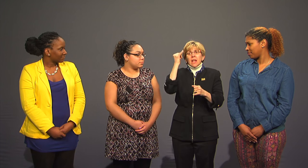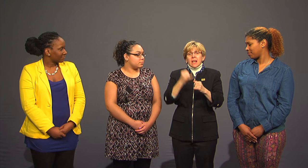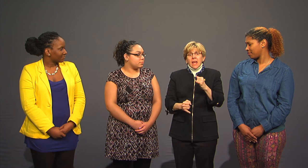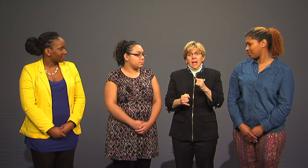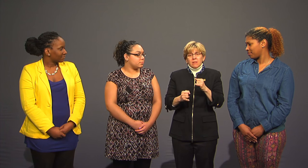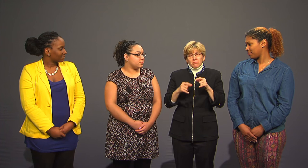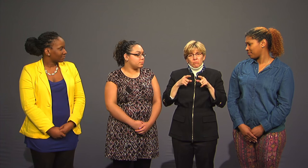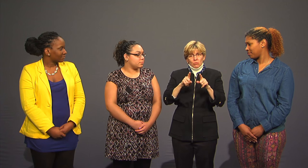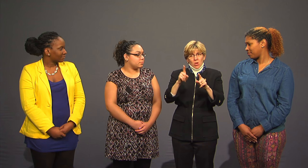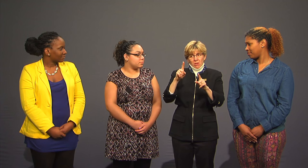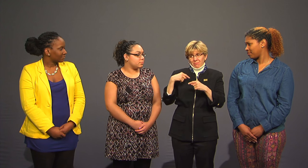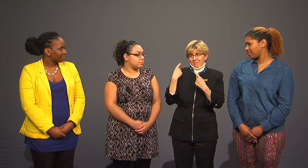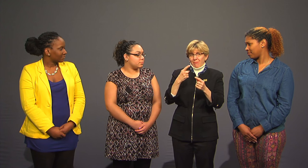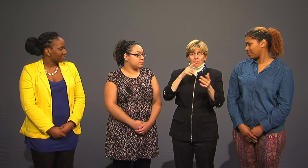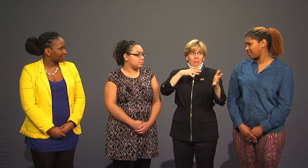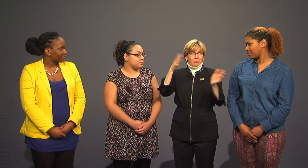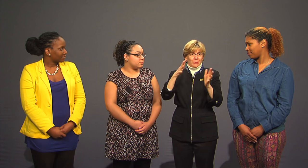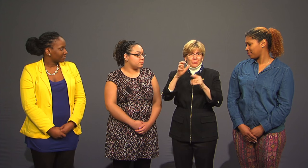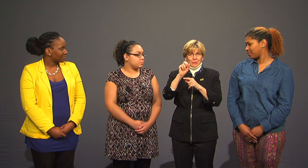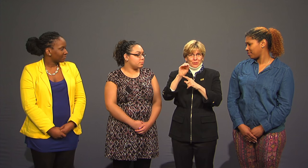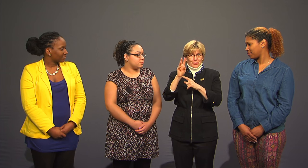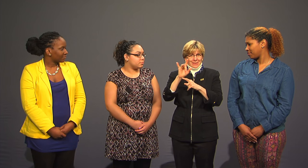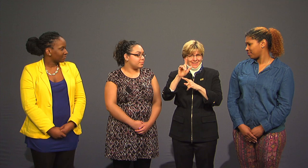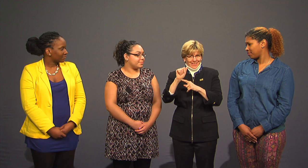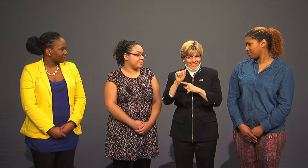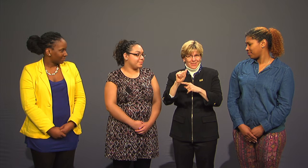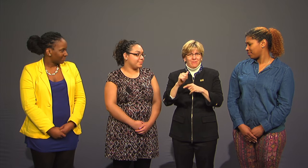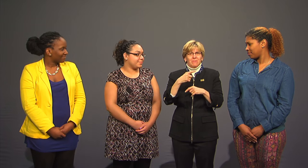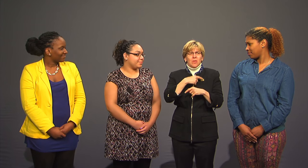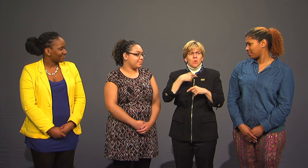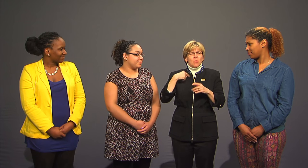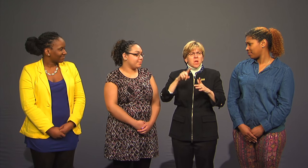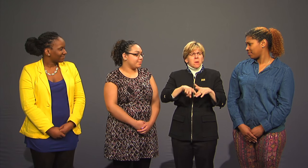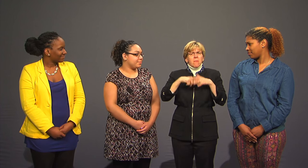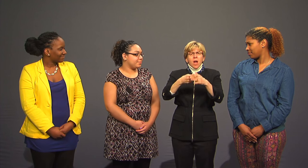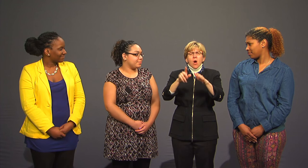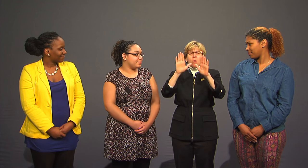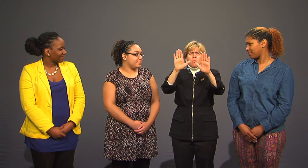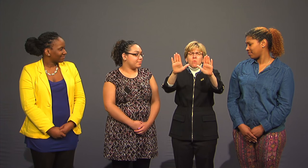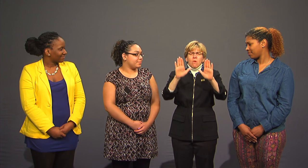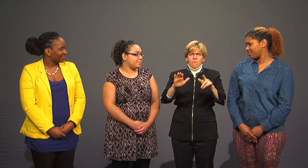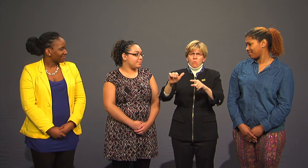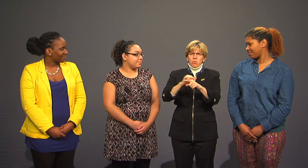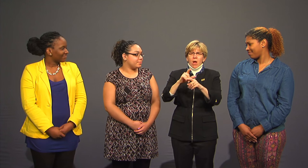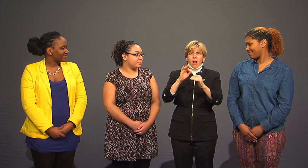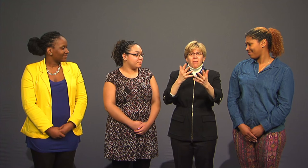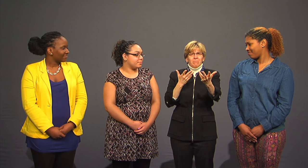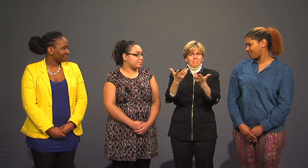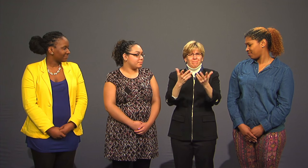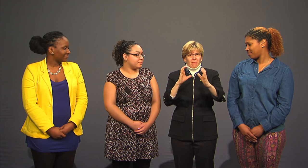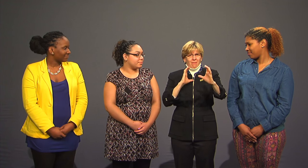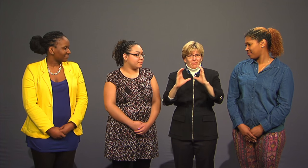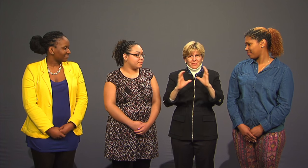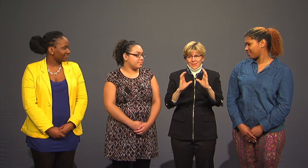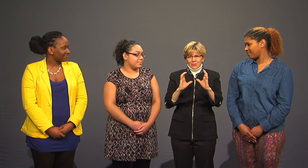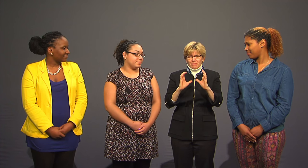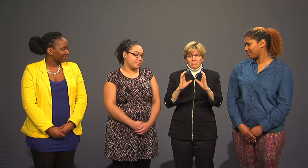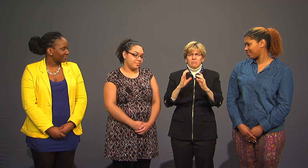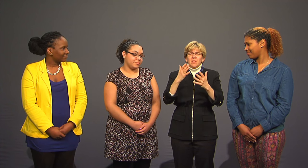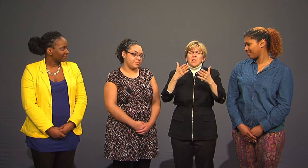And finally, during the recent Snowzilla blizzard, we began the wonderful practice of interactive conversations.